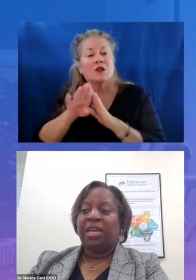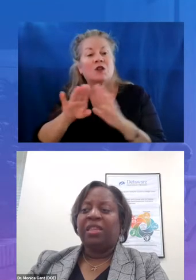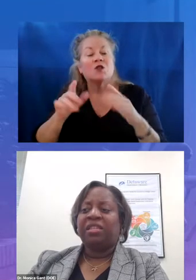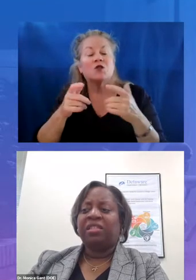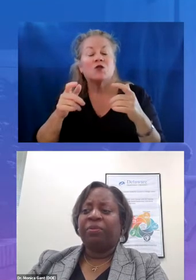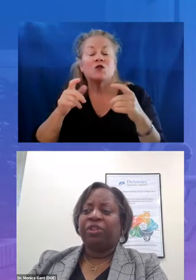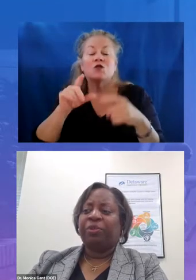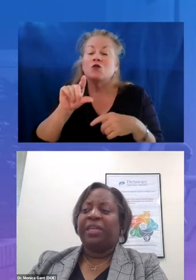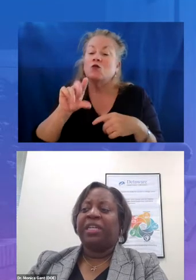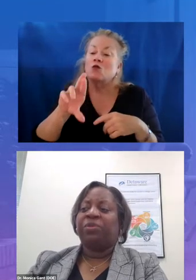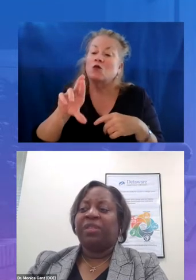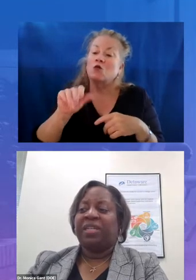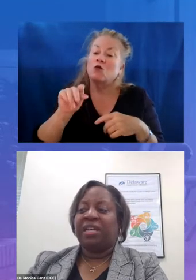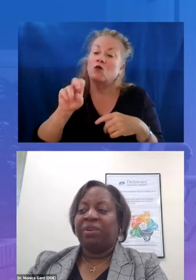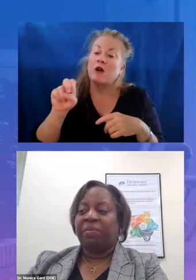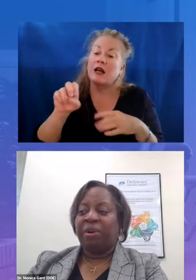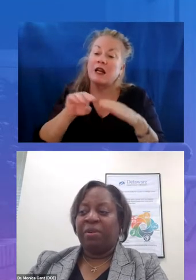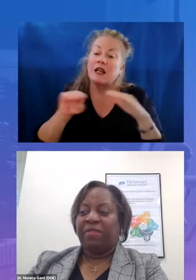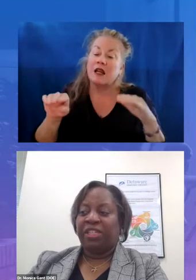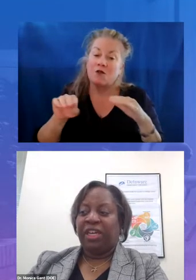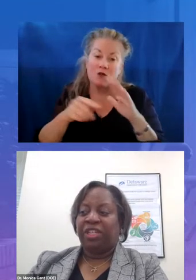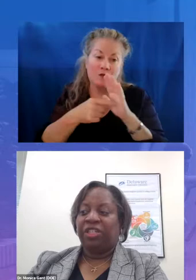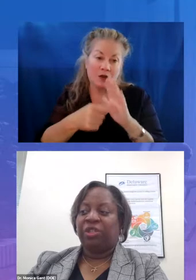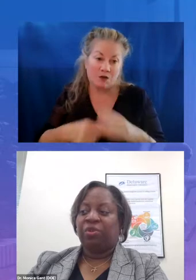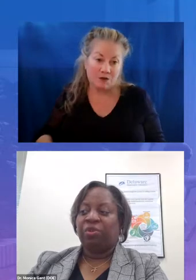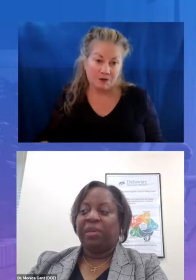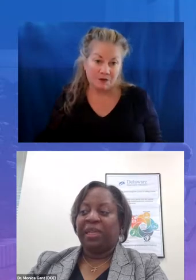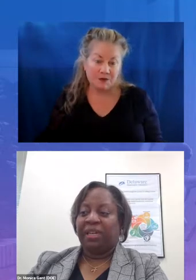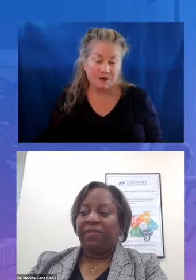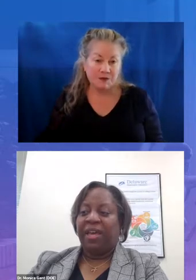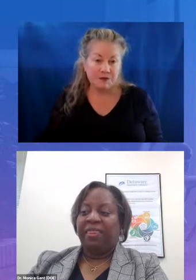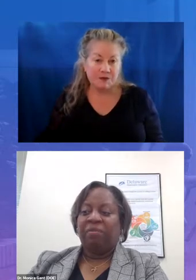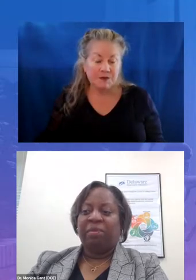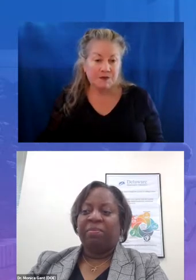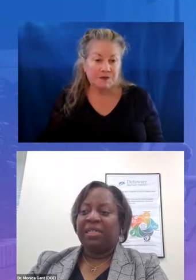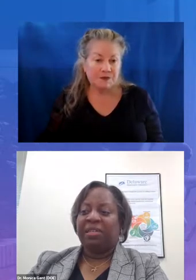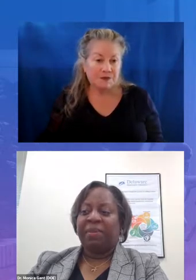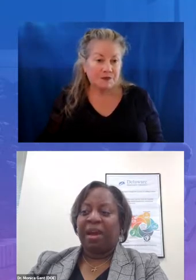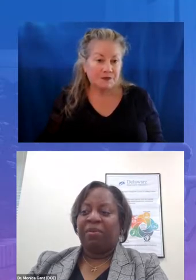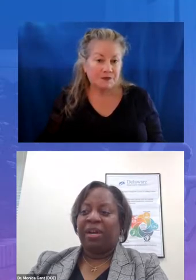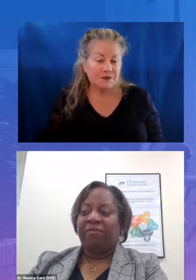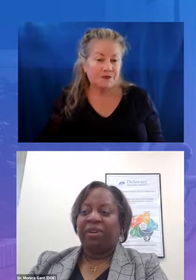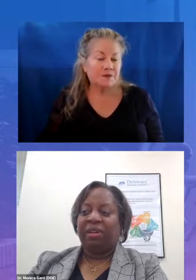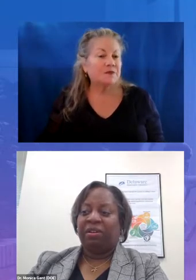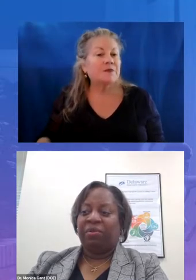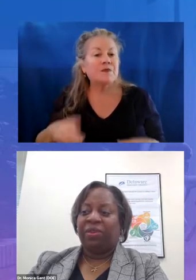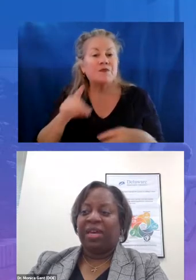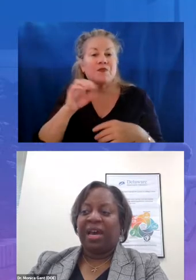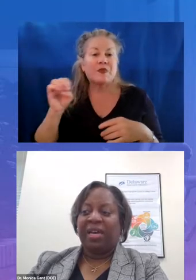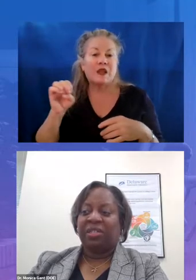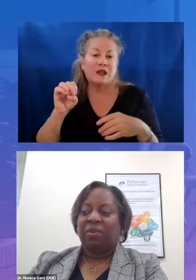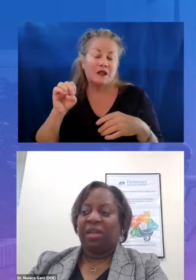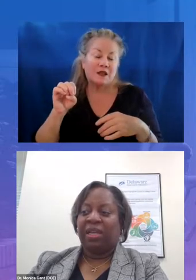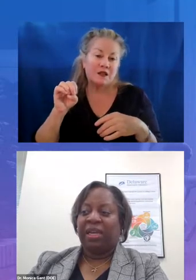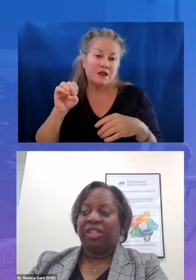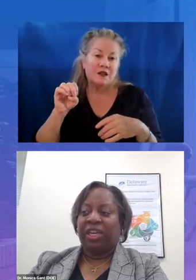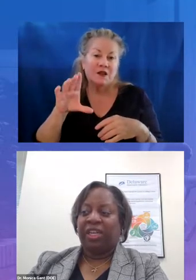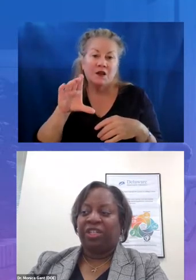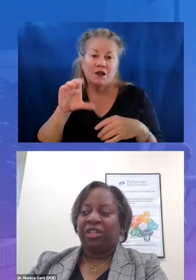this approach begins with the delaware department of education's core belief that we must empower every learner with the highest quality education